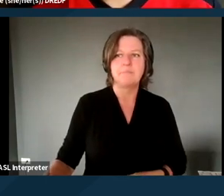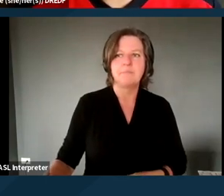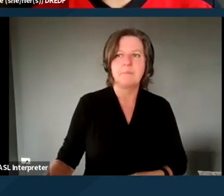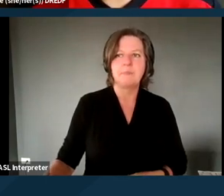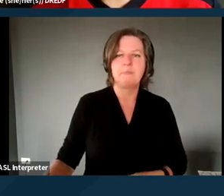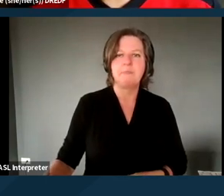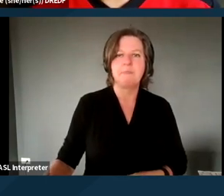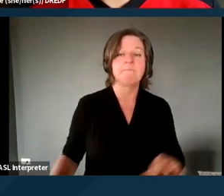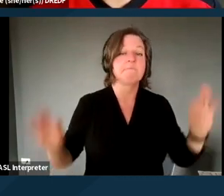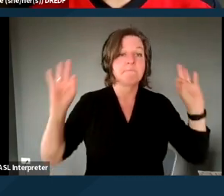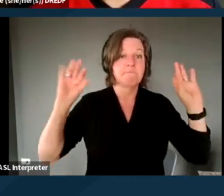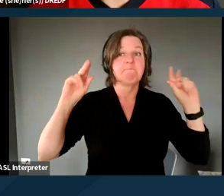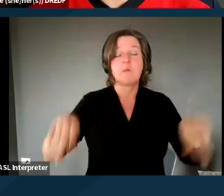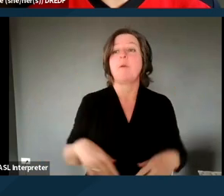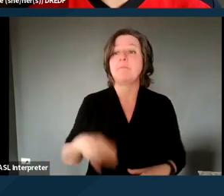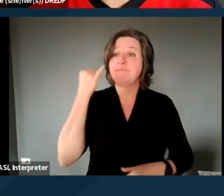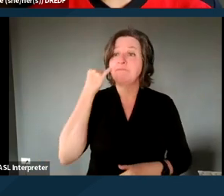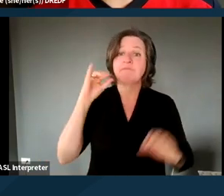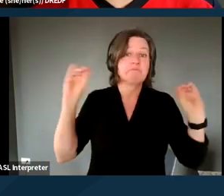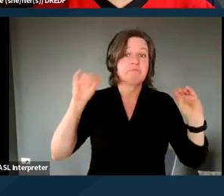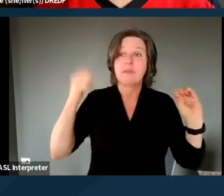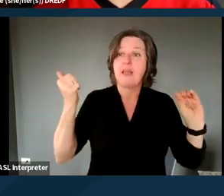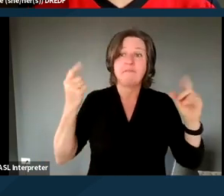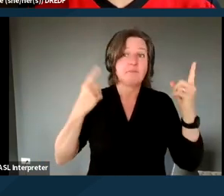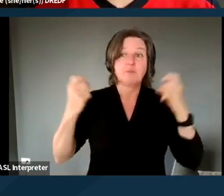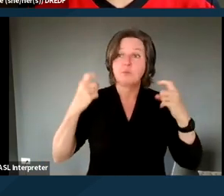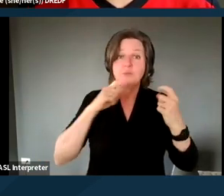Okay. If we don't have specific questions, we might,